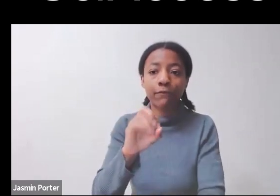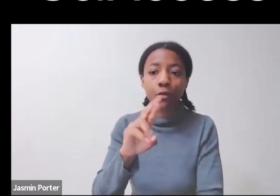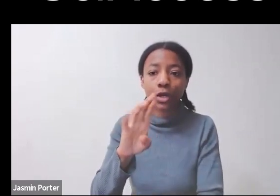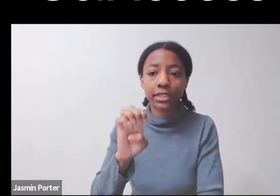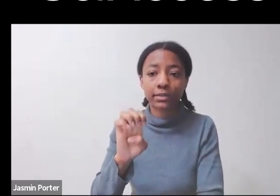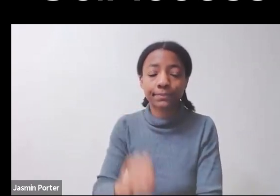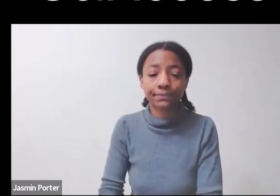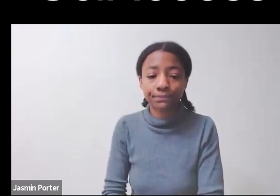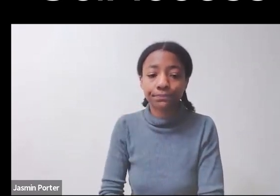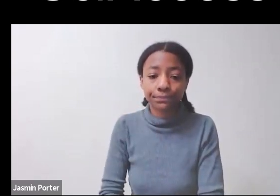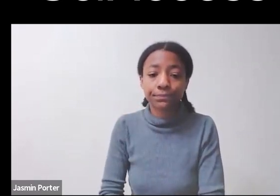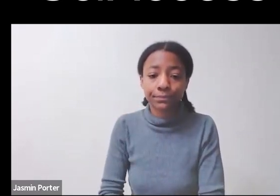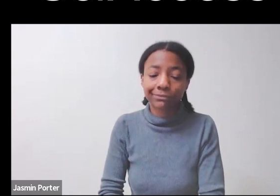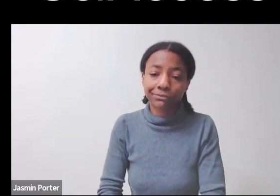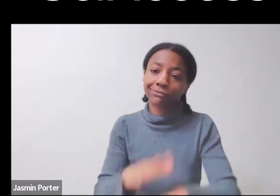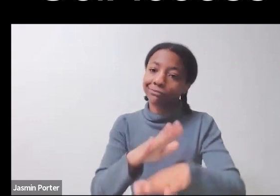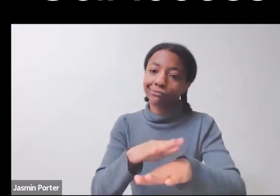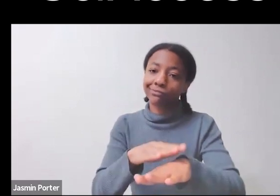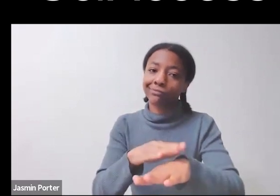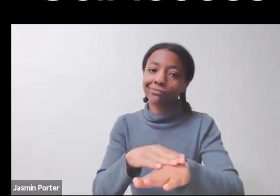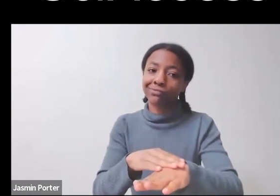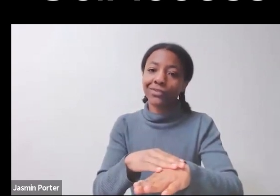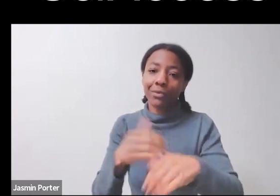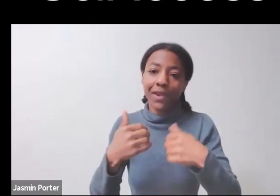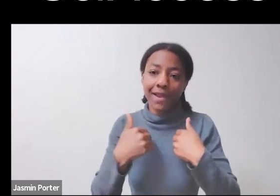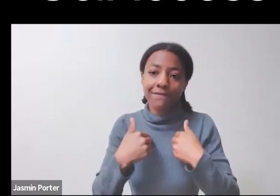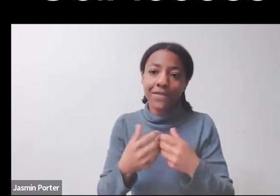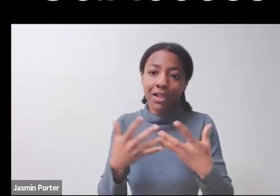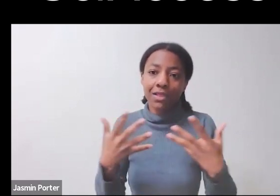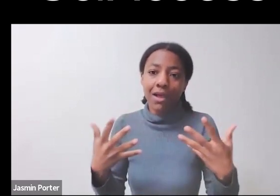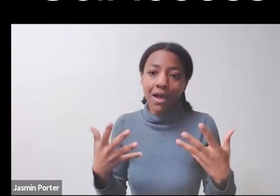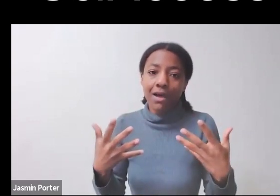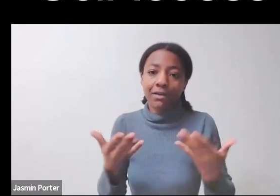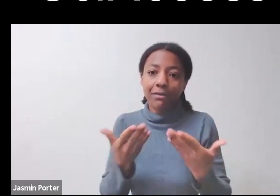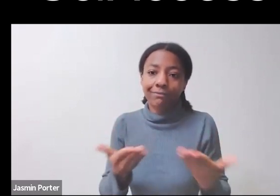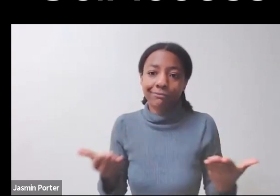STEM fails on every measure of equity that we can think of.